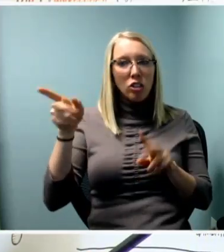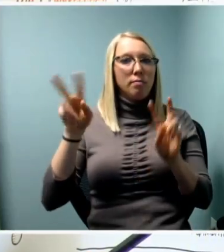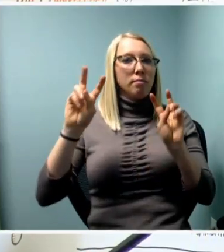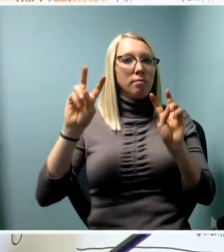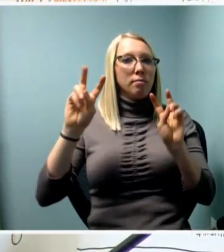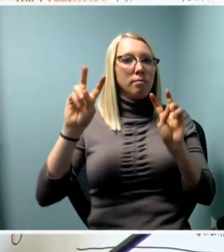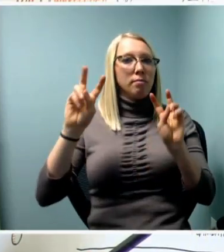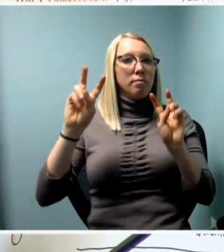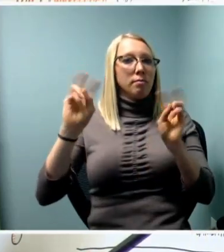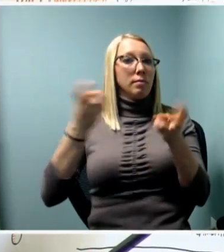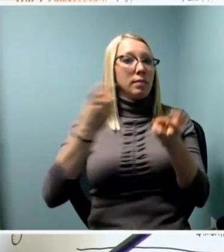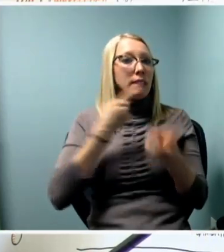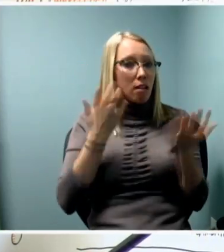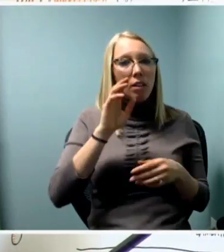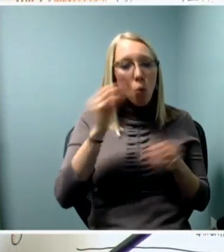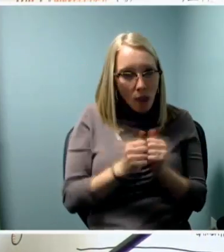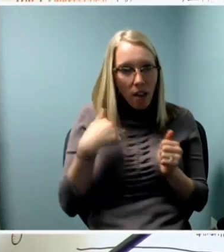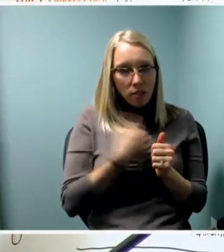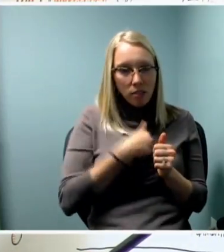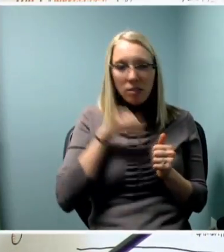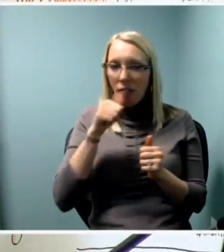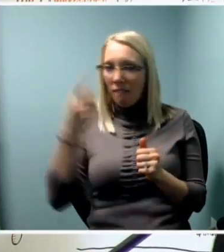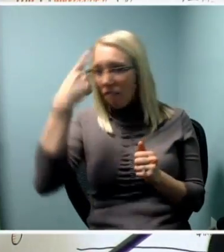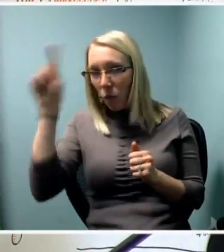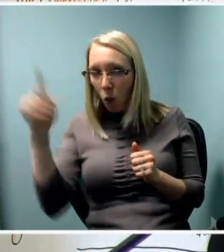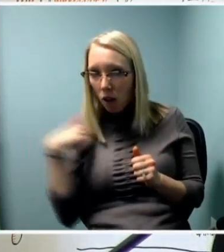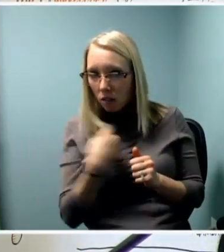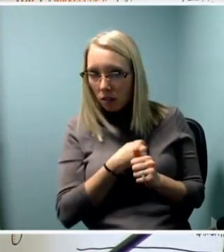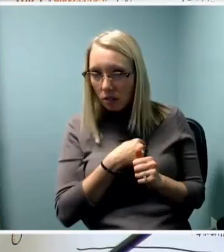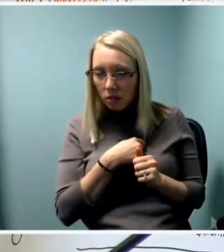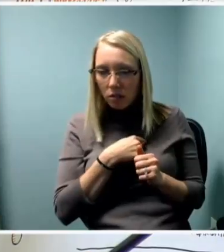Seek out people with disabilities for input: your boards, your staff,